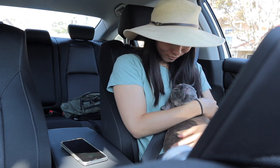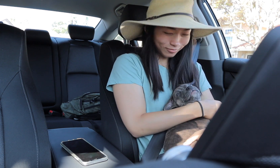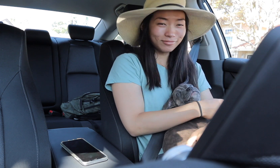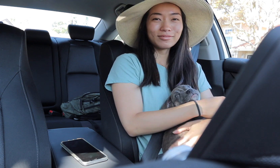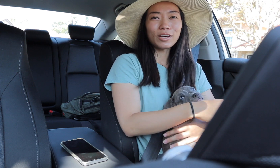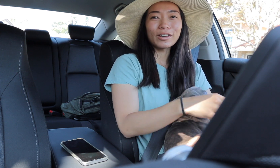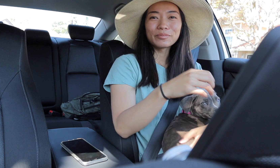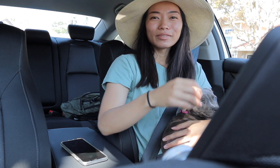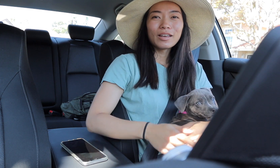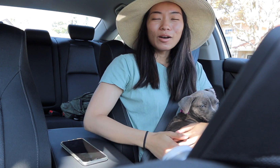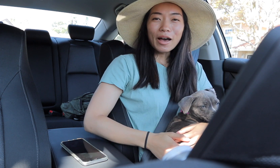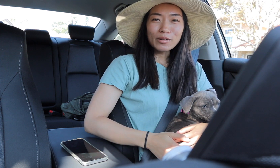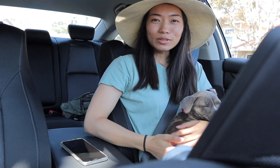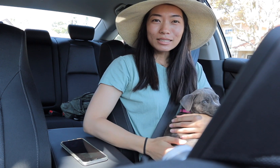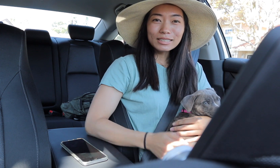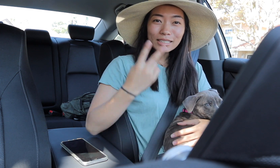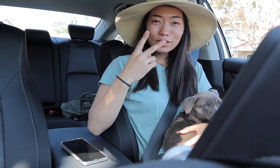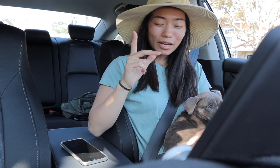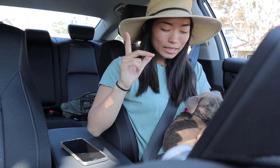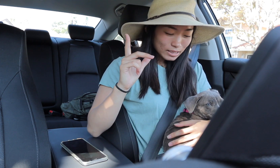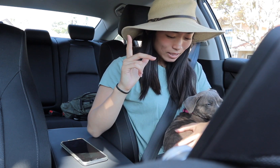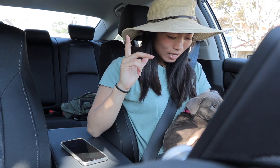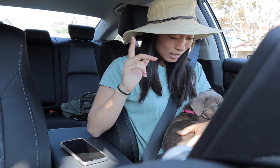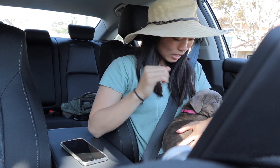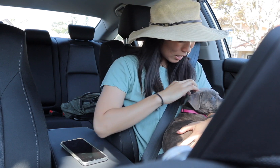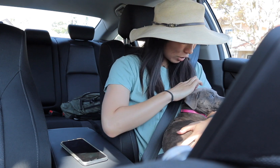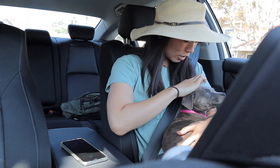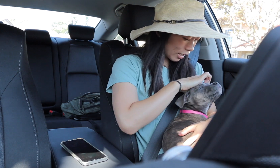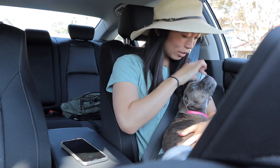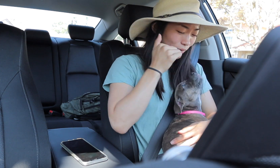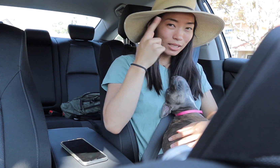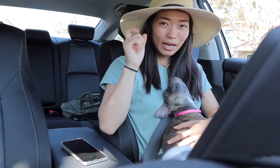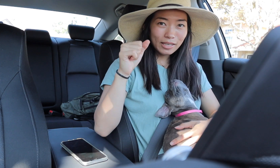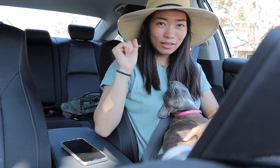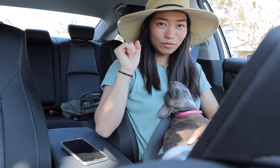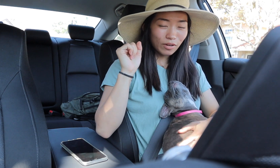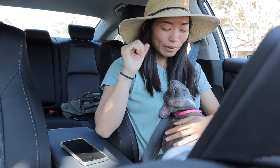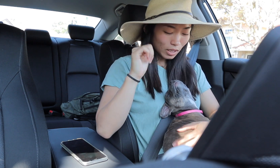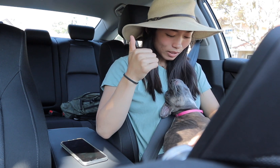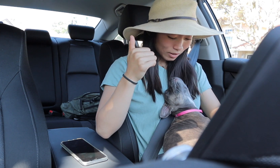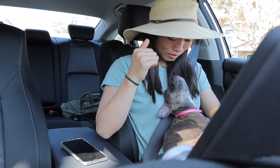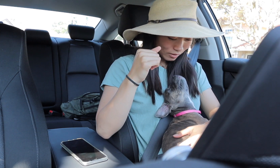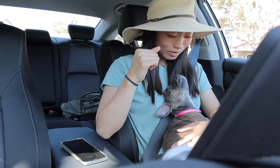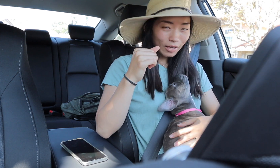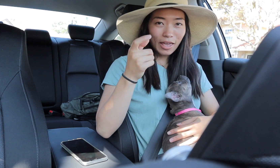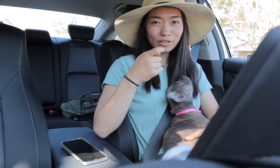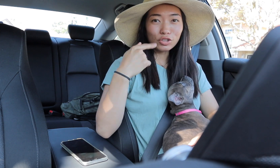hmm hmm okay I will see you guys later I don't think I can. I'm not gonna handle